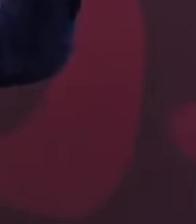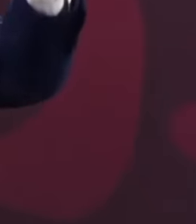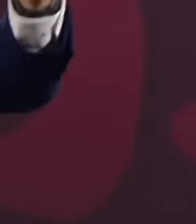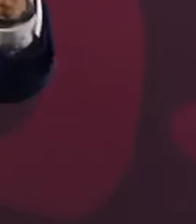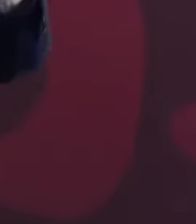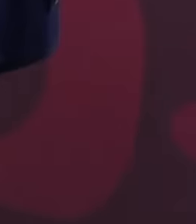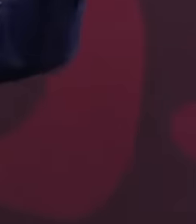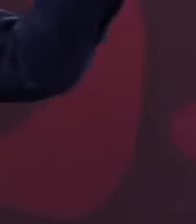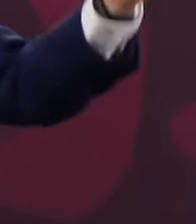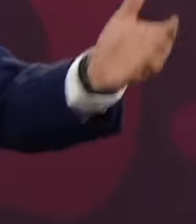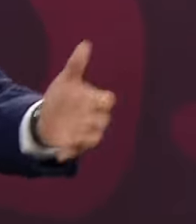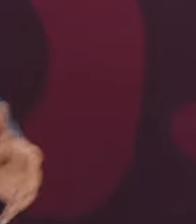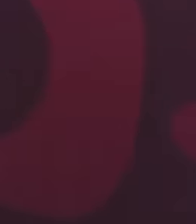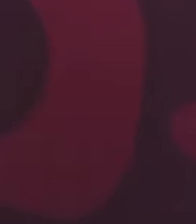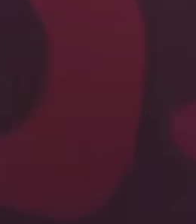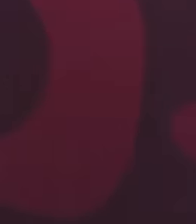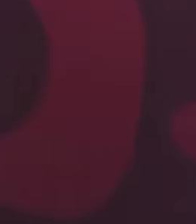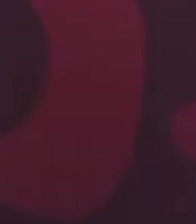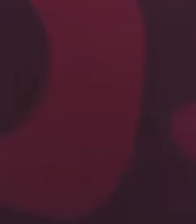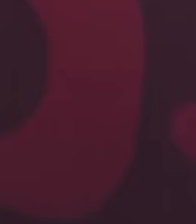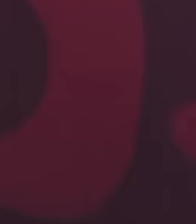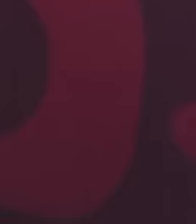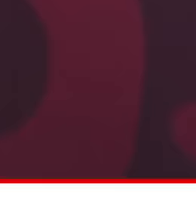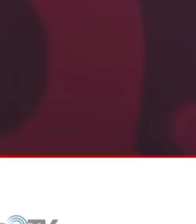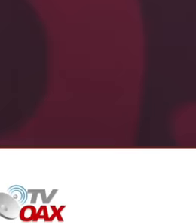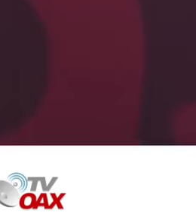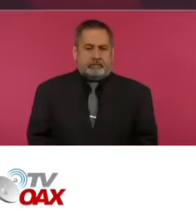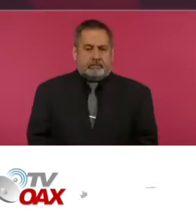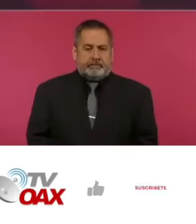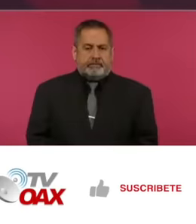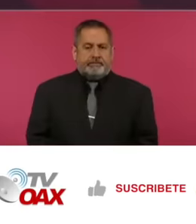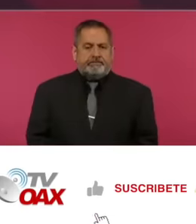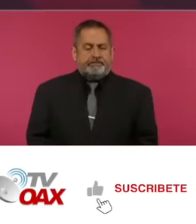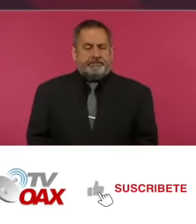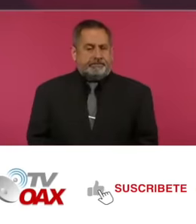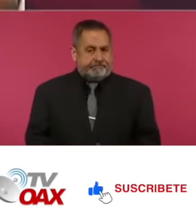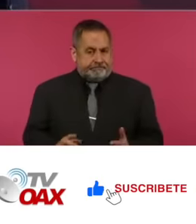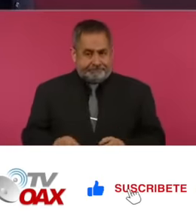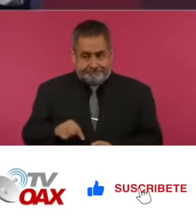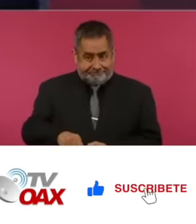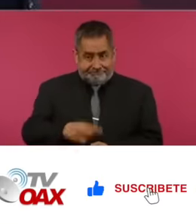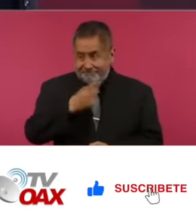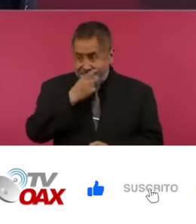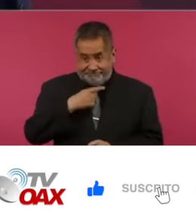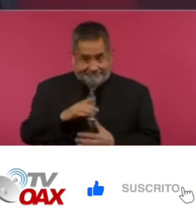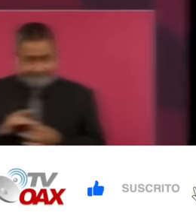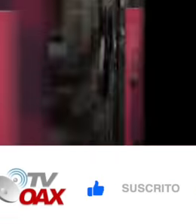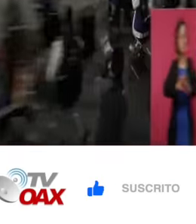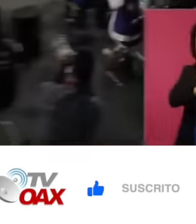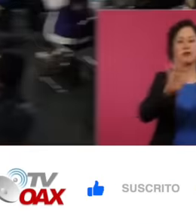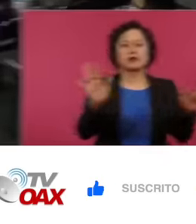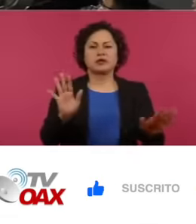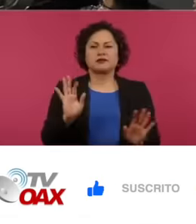is to lower the approval levels that he currently has. Now let's see this dialogue that is taking place.